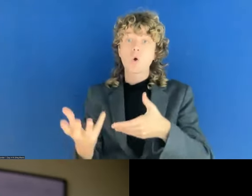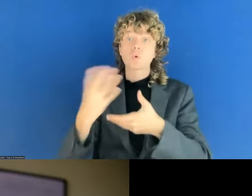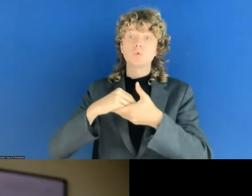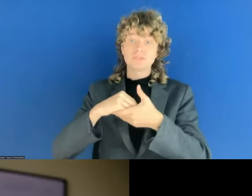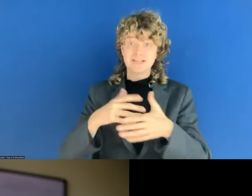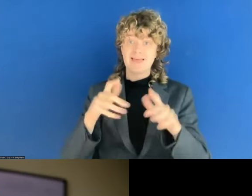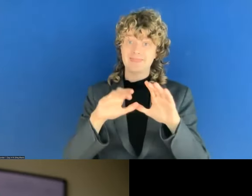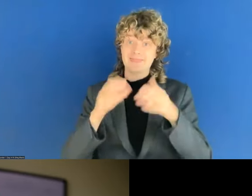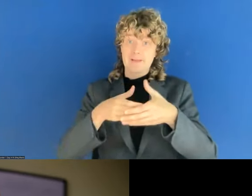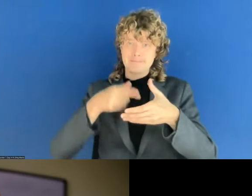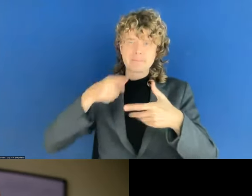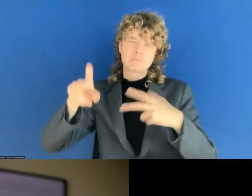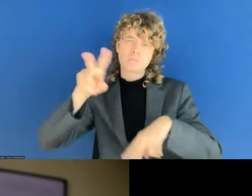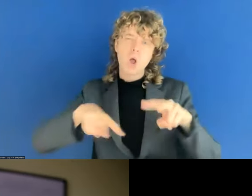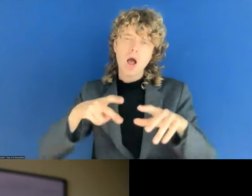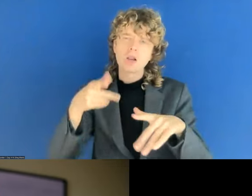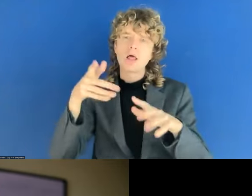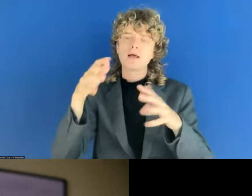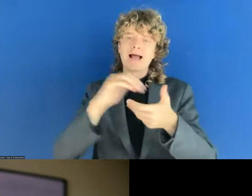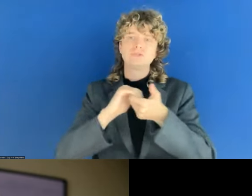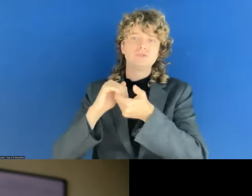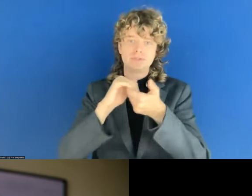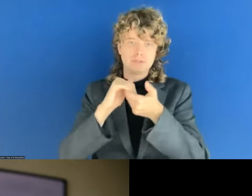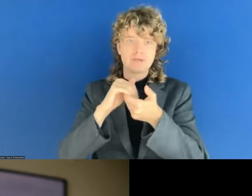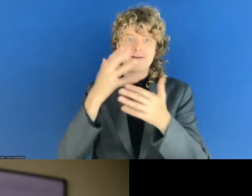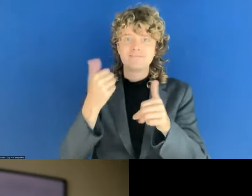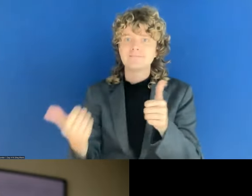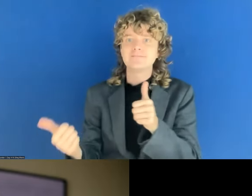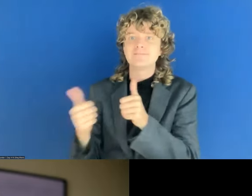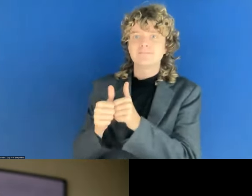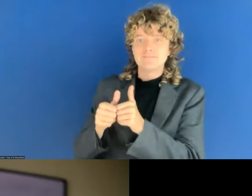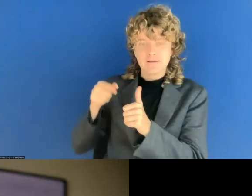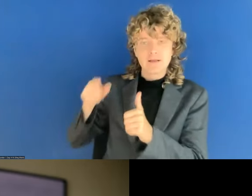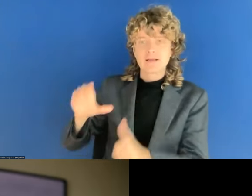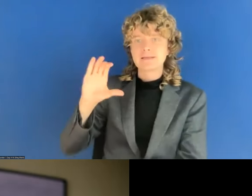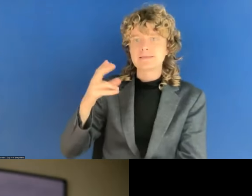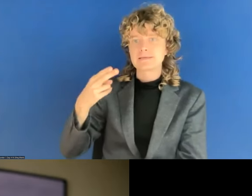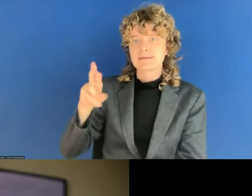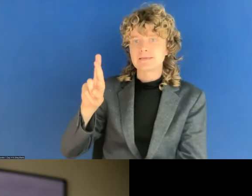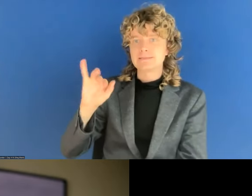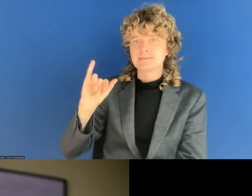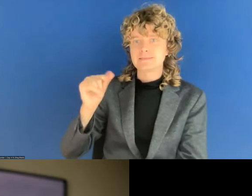I think. You are joined by Kristian Mul later on in the panel, but I think Raph, you will be